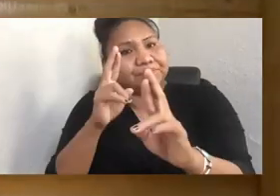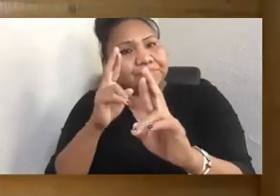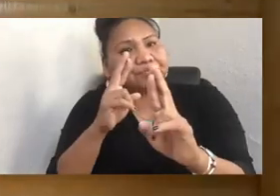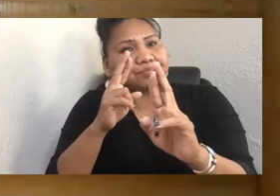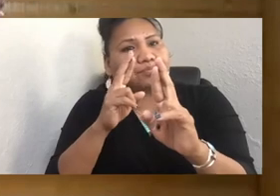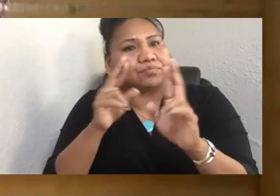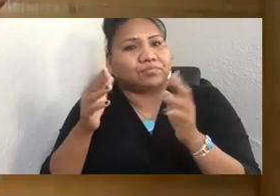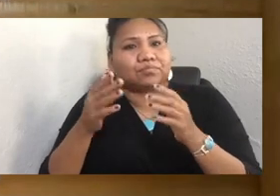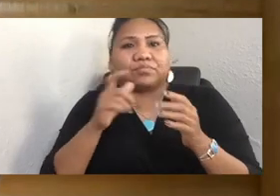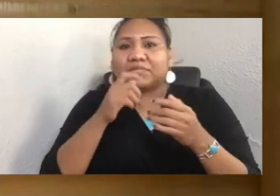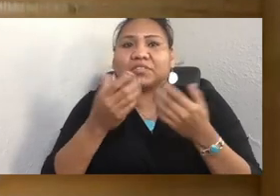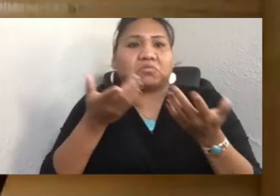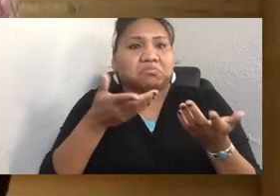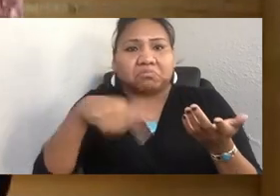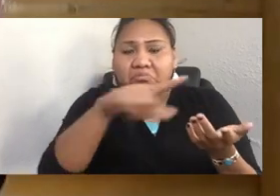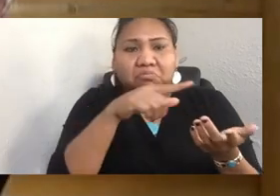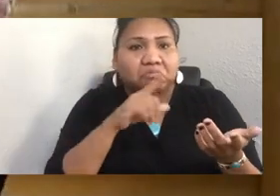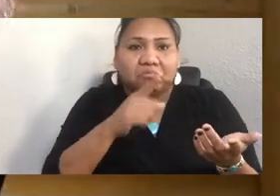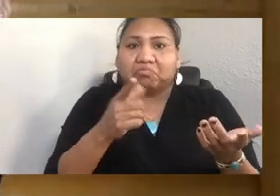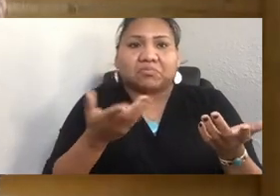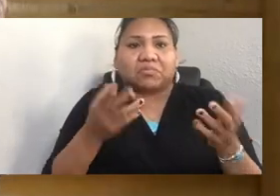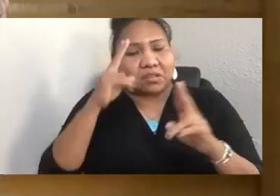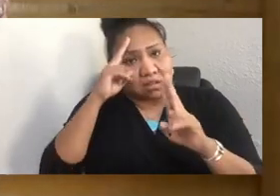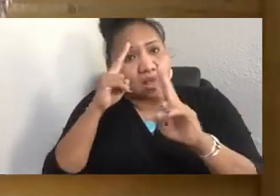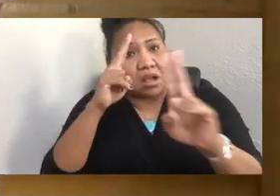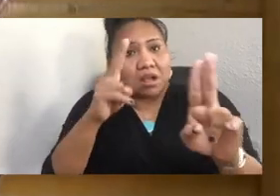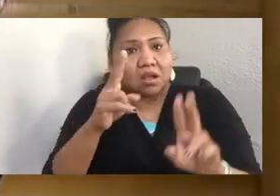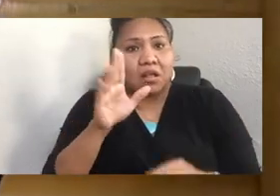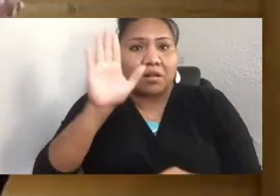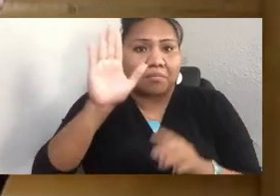where they are in honoring their ancestors.